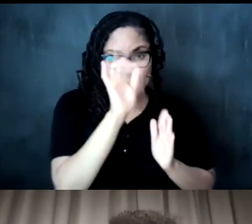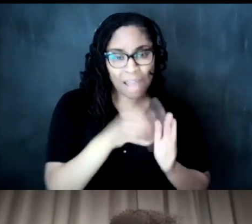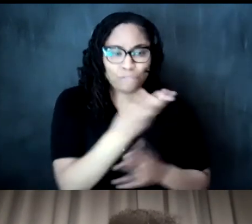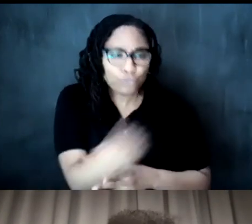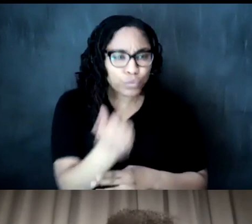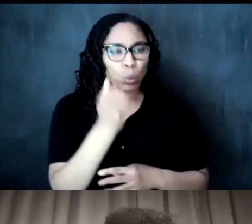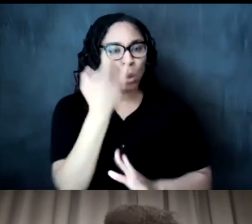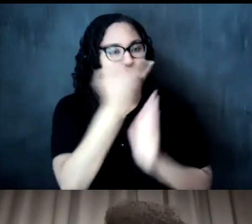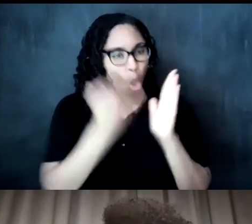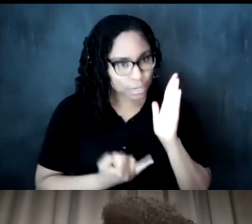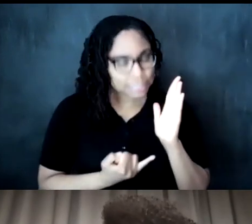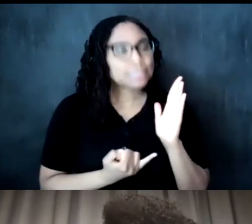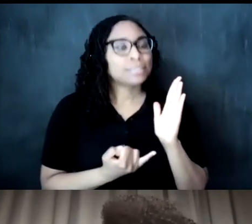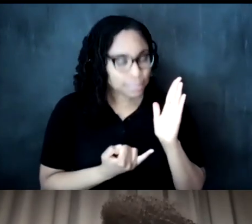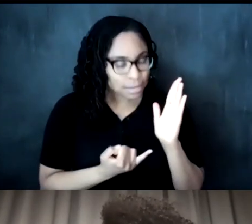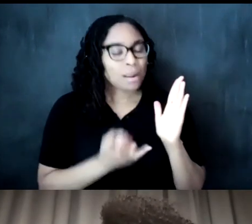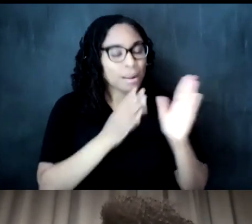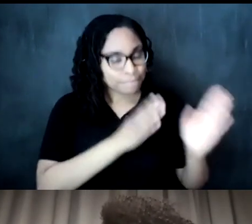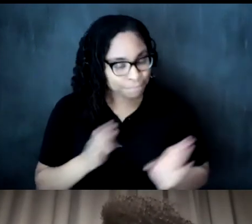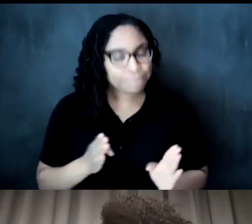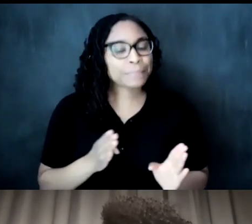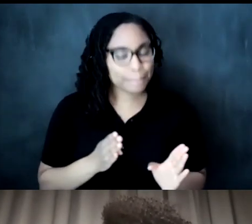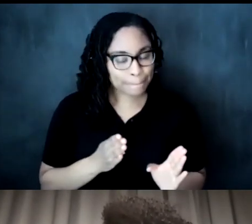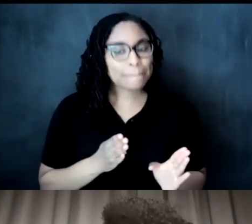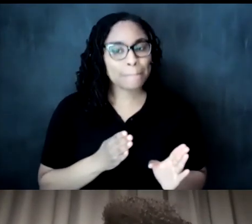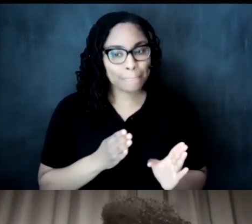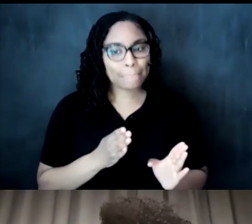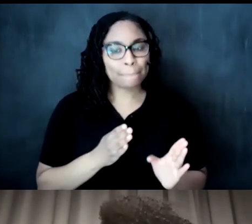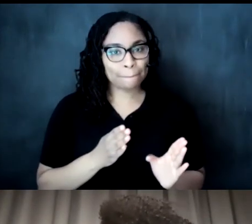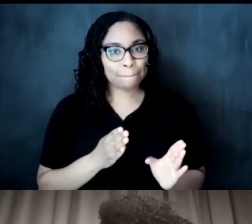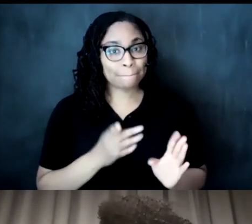um uh you know who who are uh who self-identify oneself identifies as